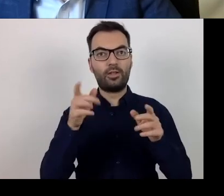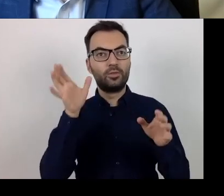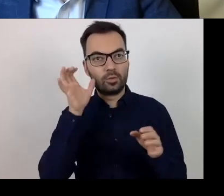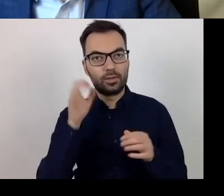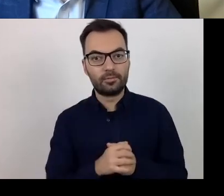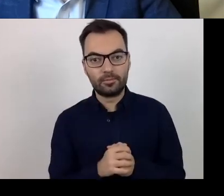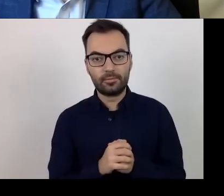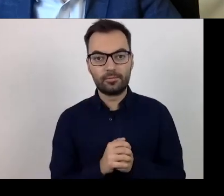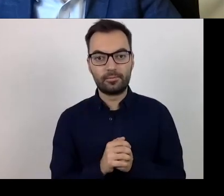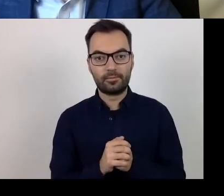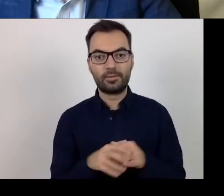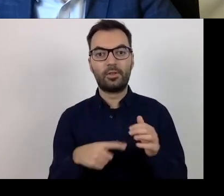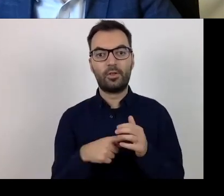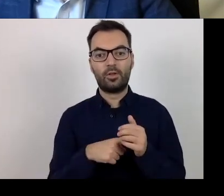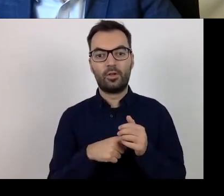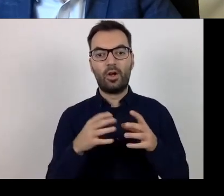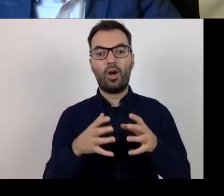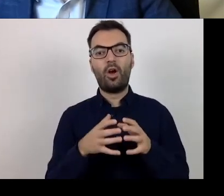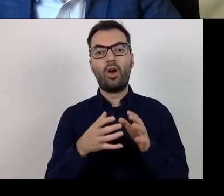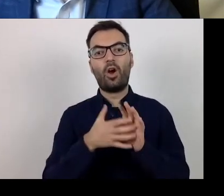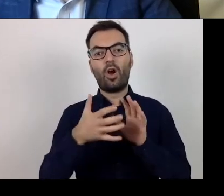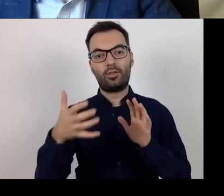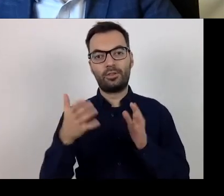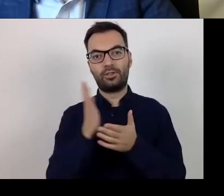This is an extensive part of the survey,